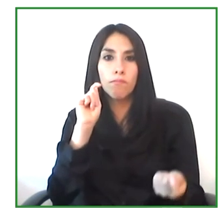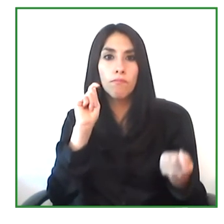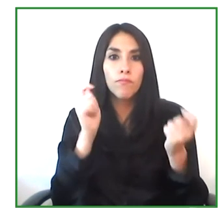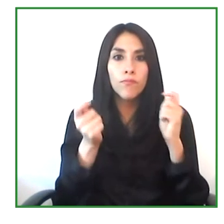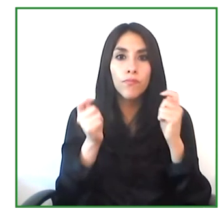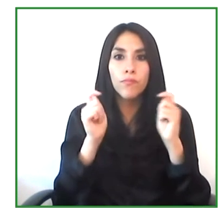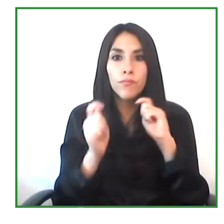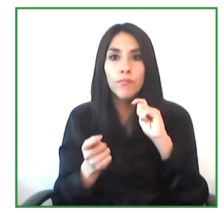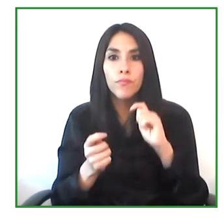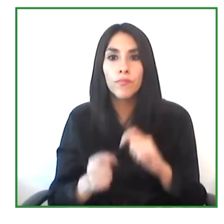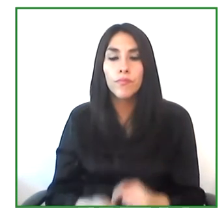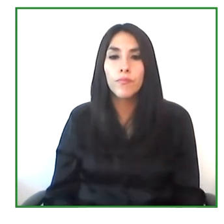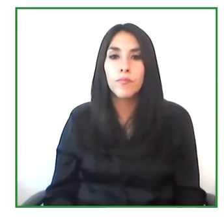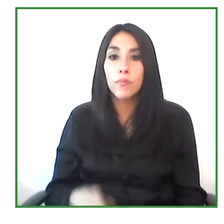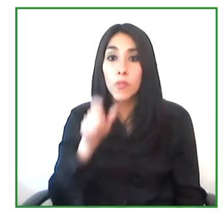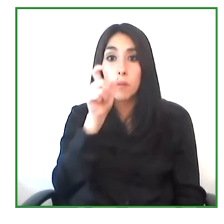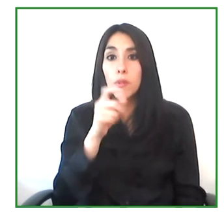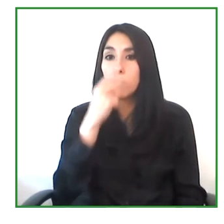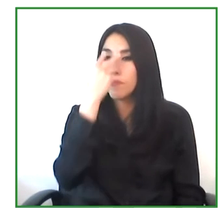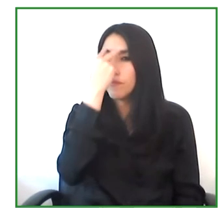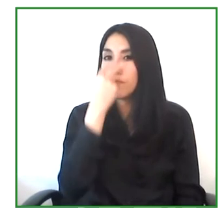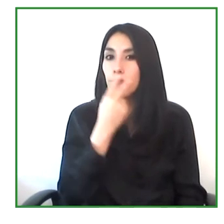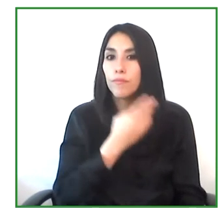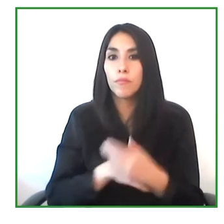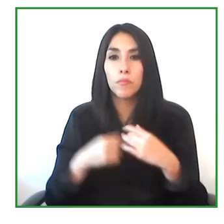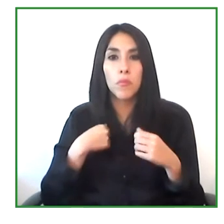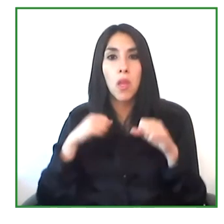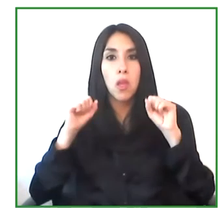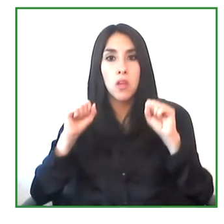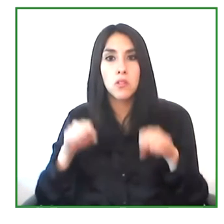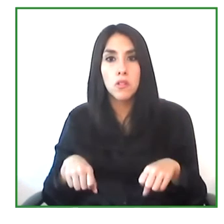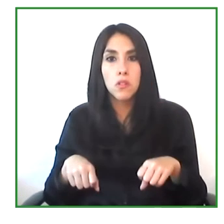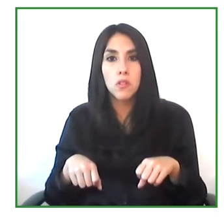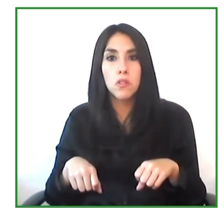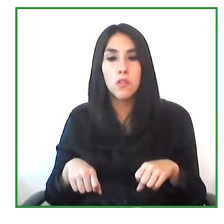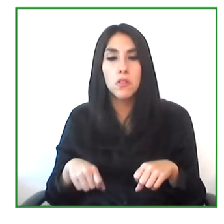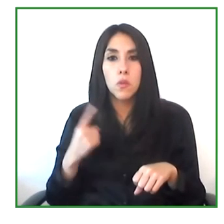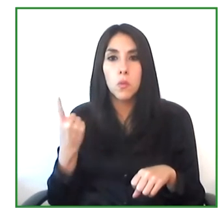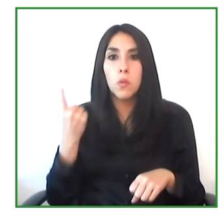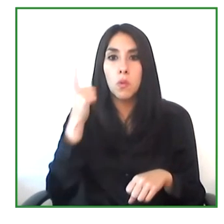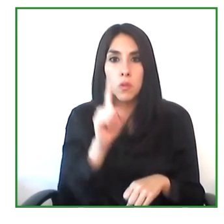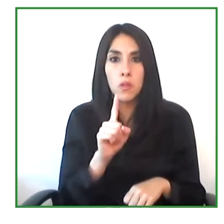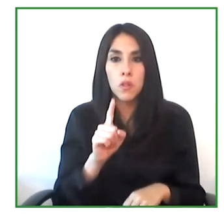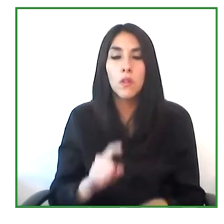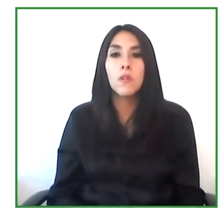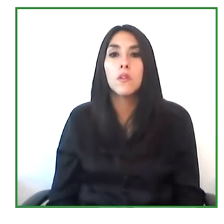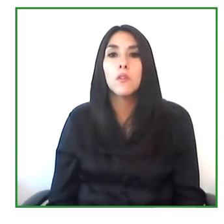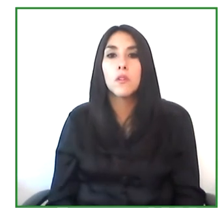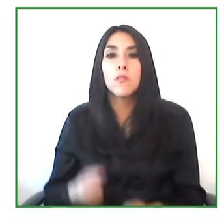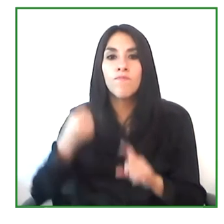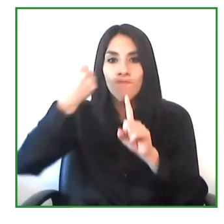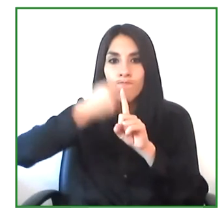if I can empower myself, I can be part of the changes. I have to do them for my own good